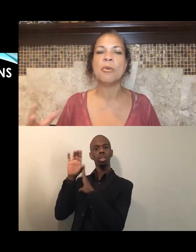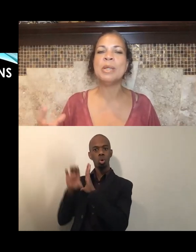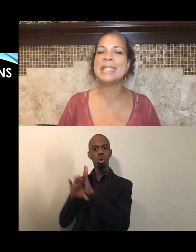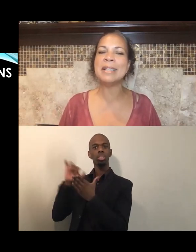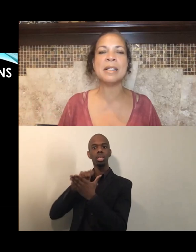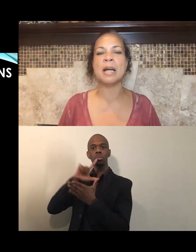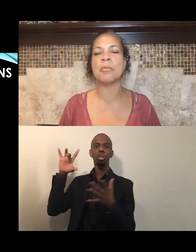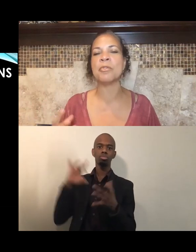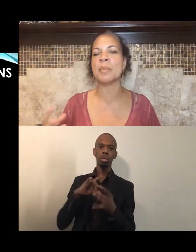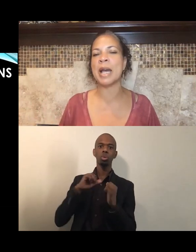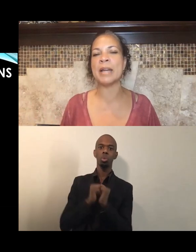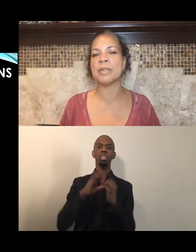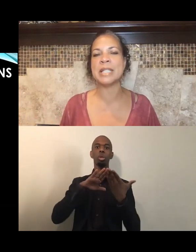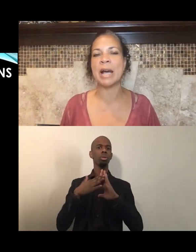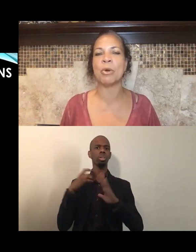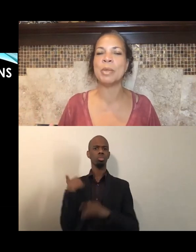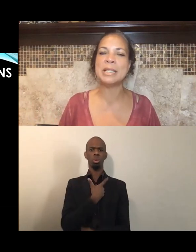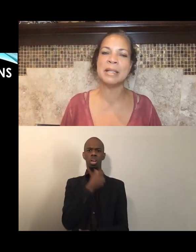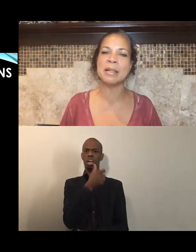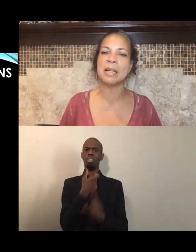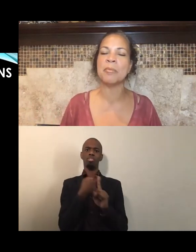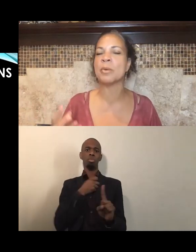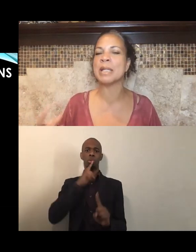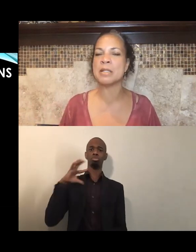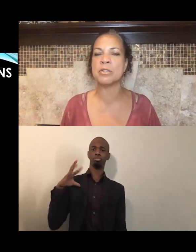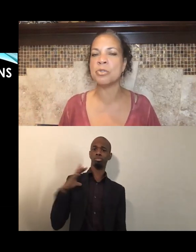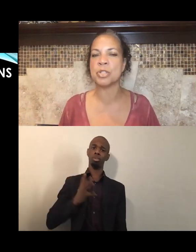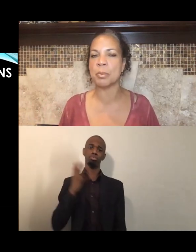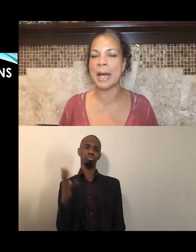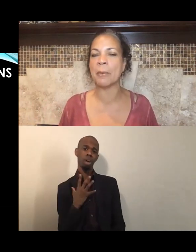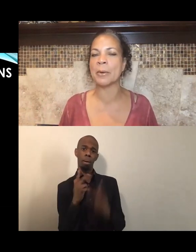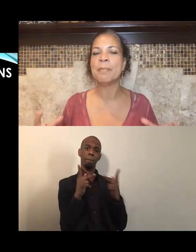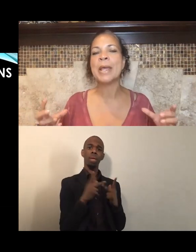We didn't come from an ivory tower. We didn't come from institutional power.